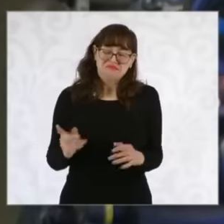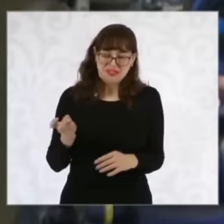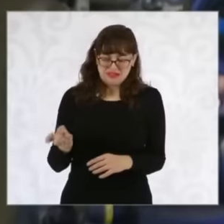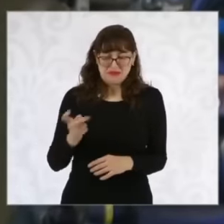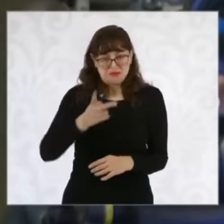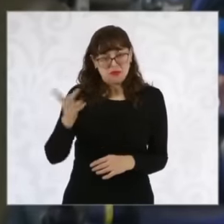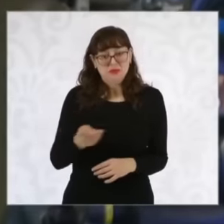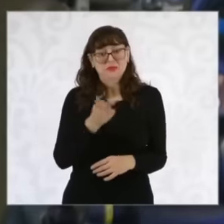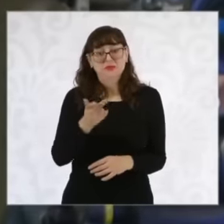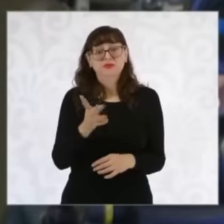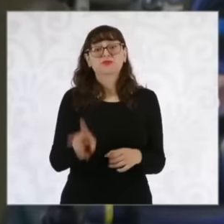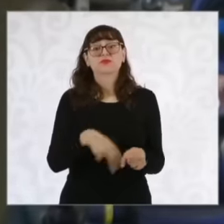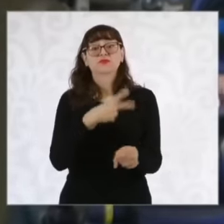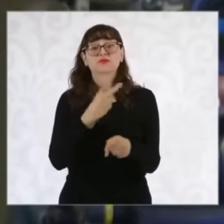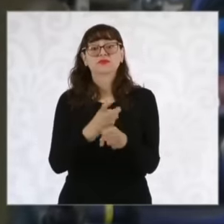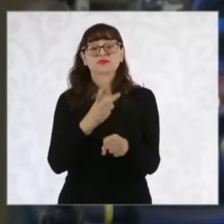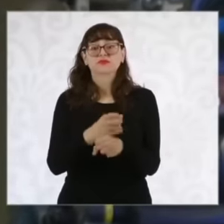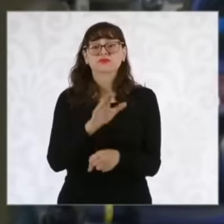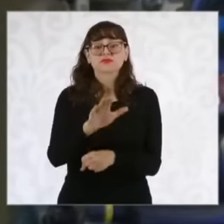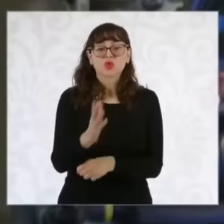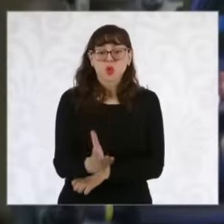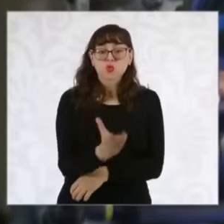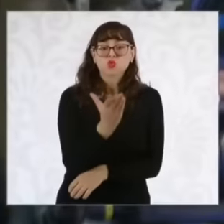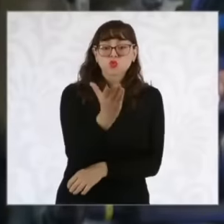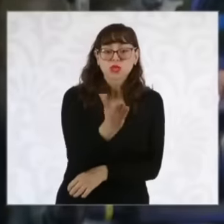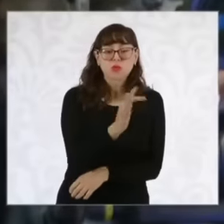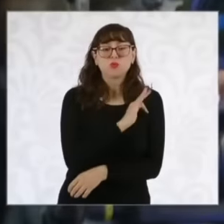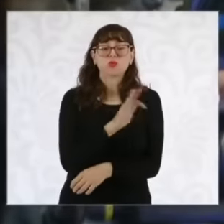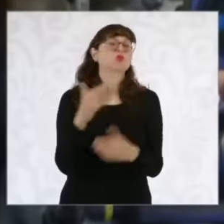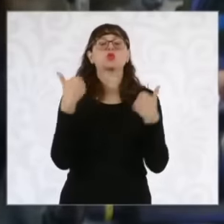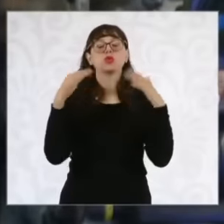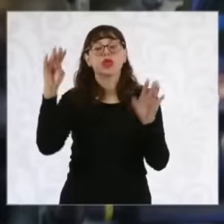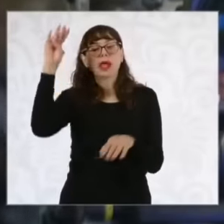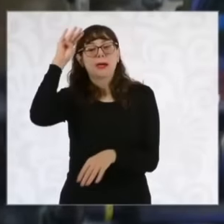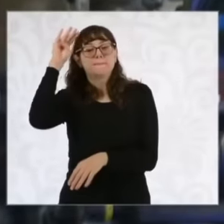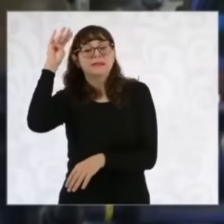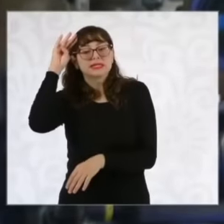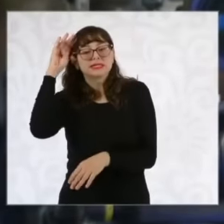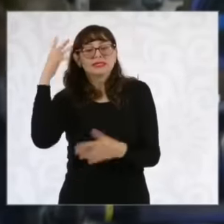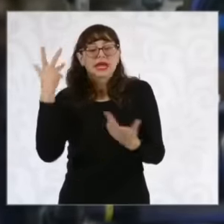terms in which Genaro García Luna did it but as proposed by a morena deputy Manuel